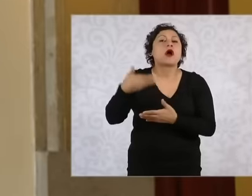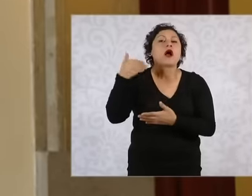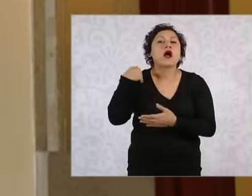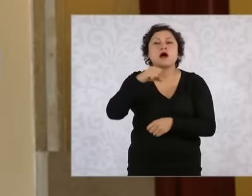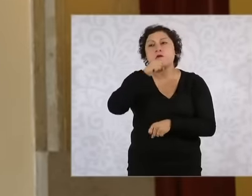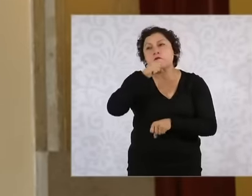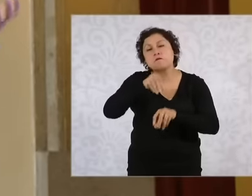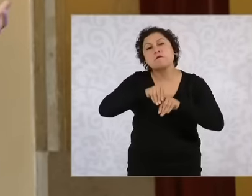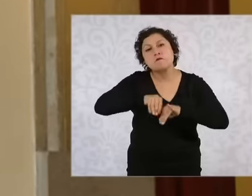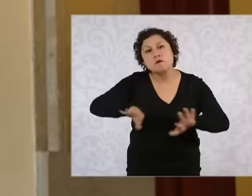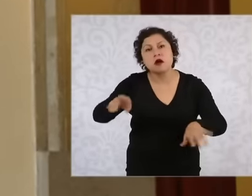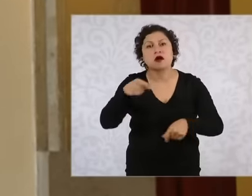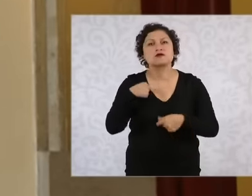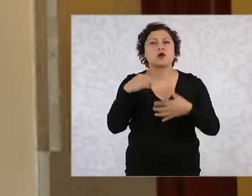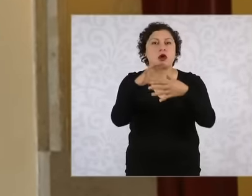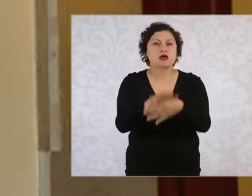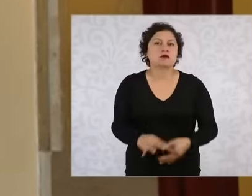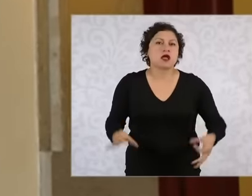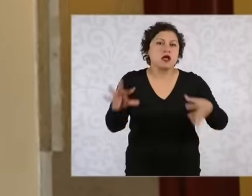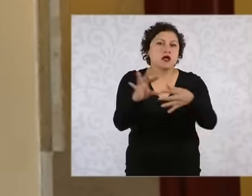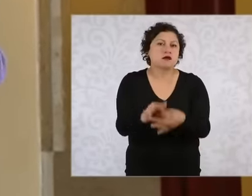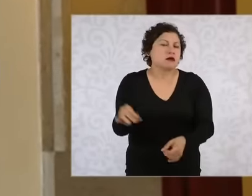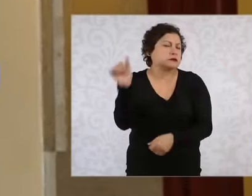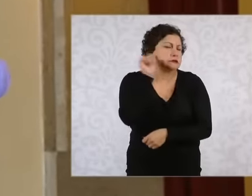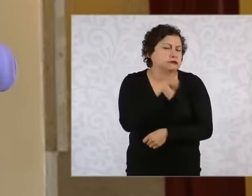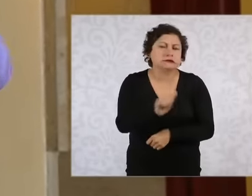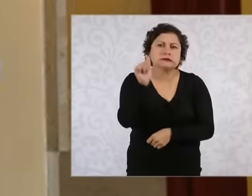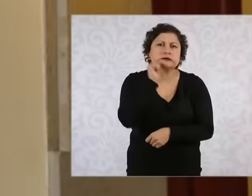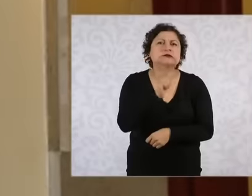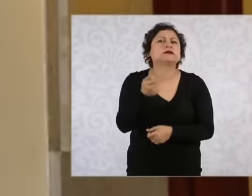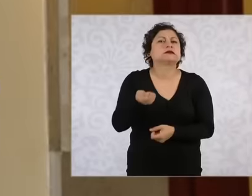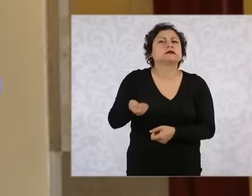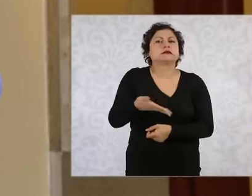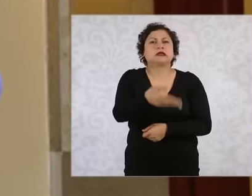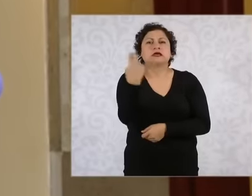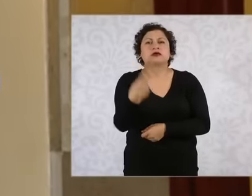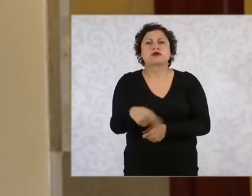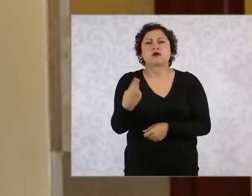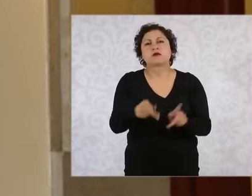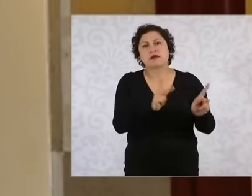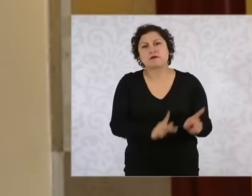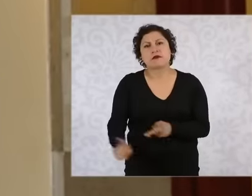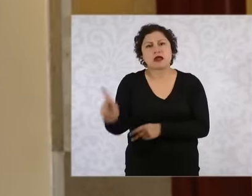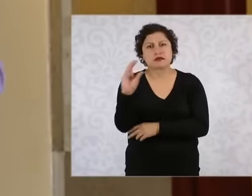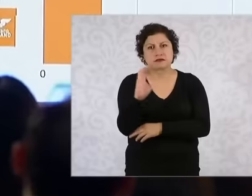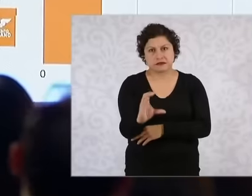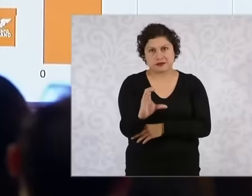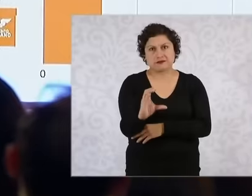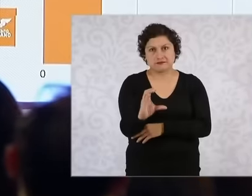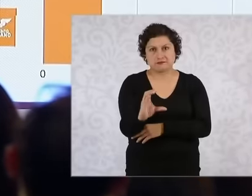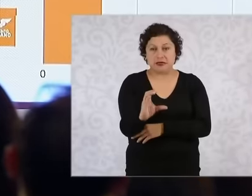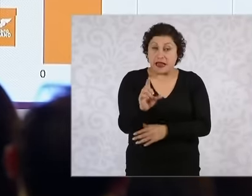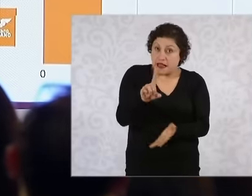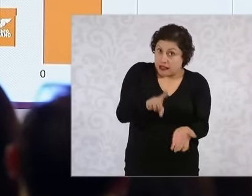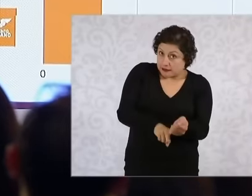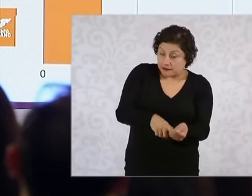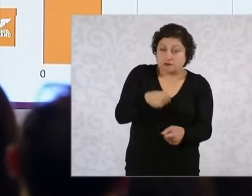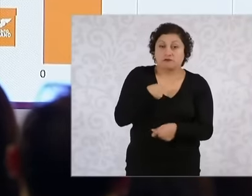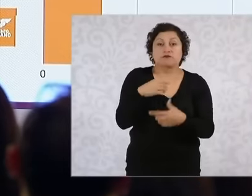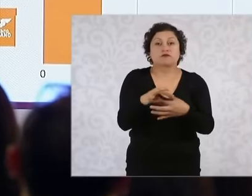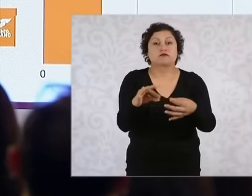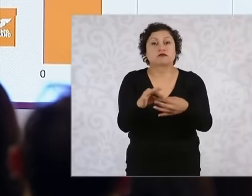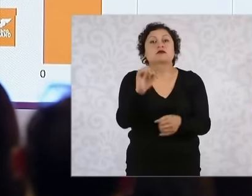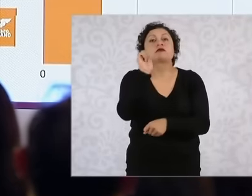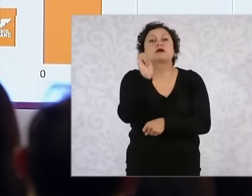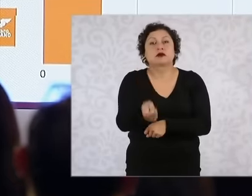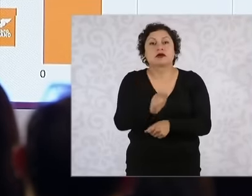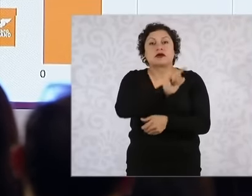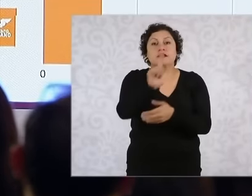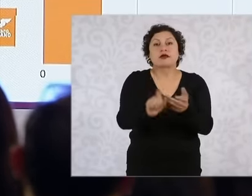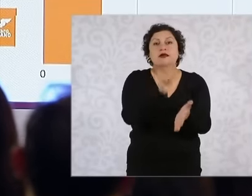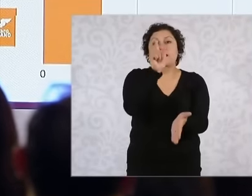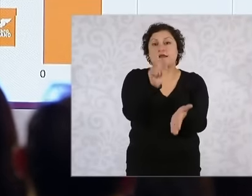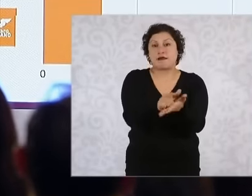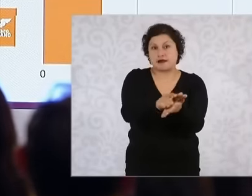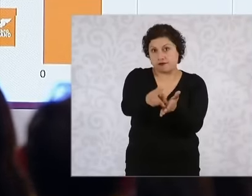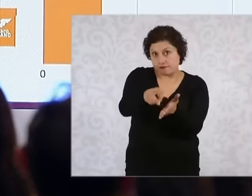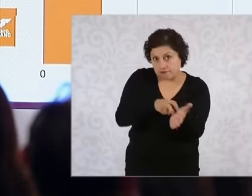the plan cy there explained what the reform of the judiciary particularly meant